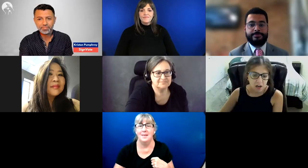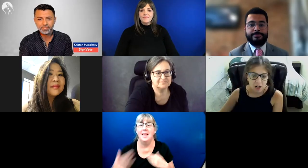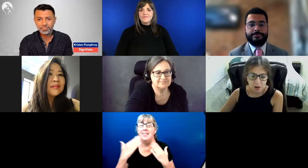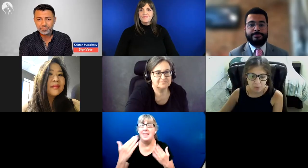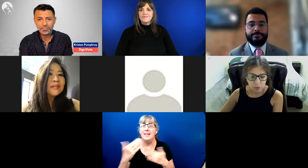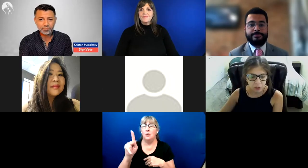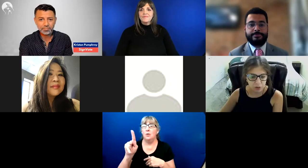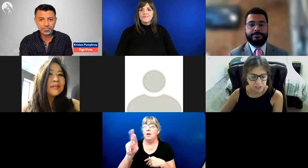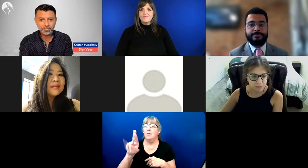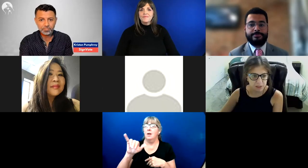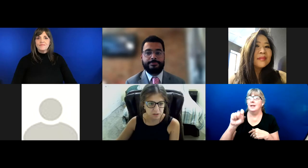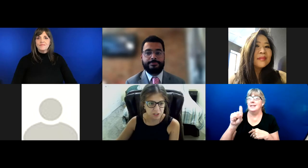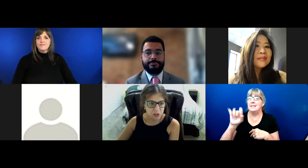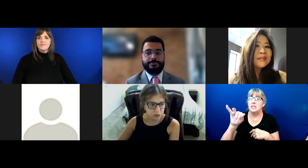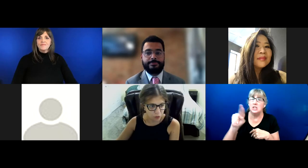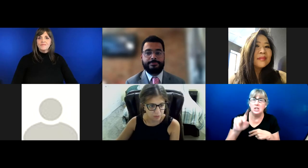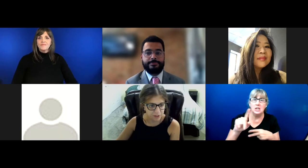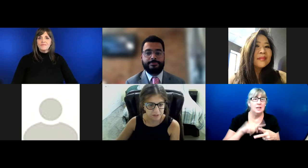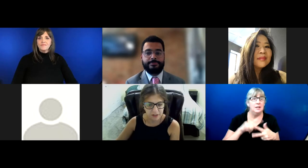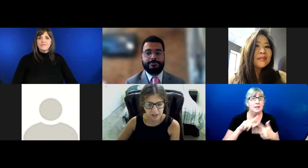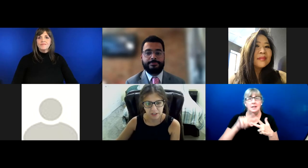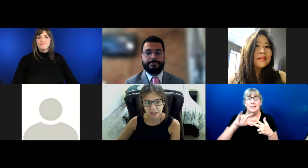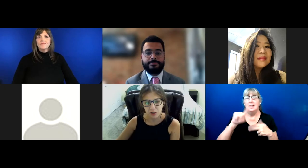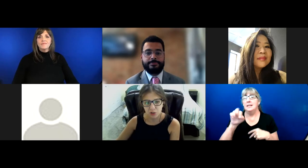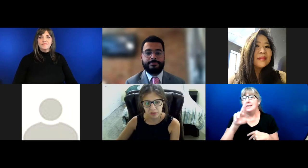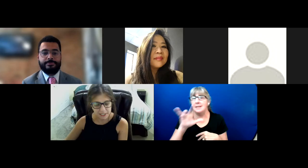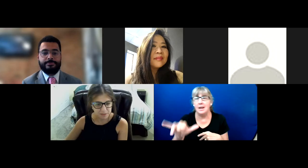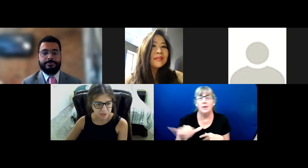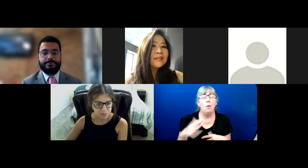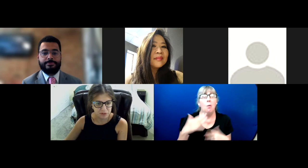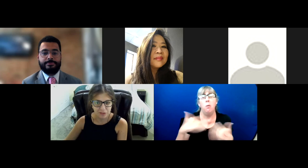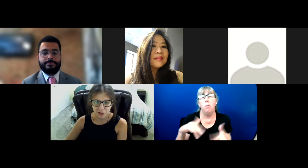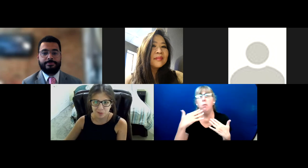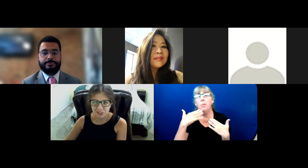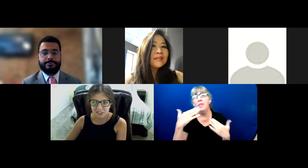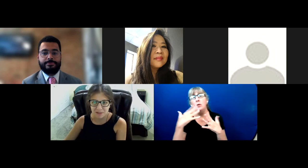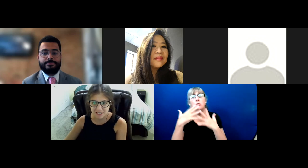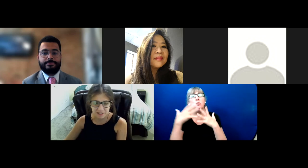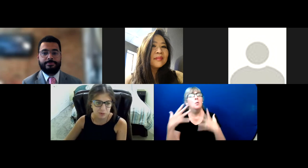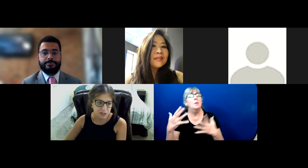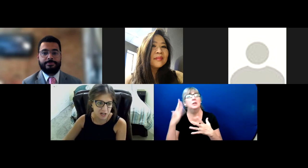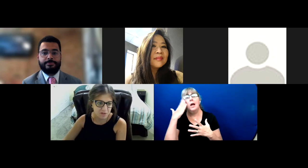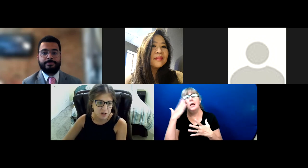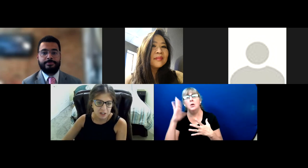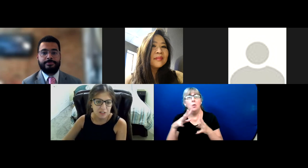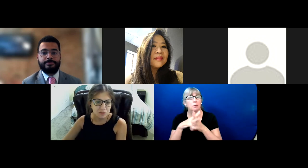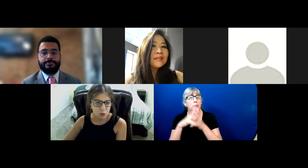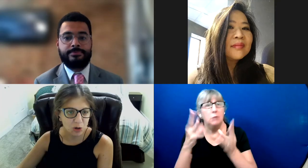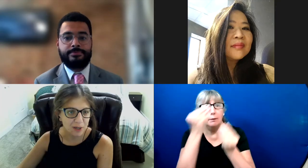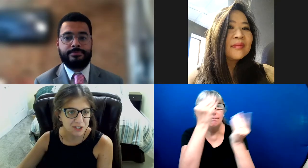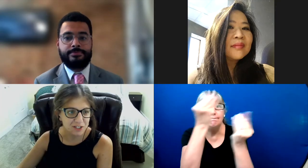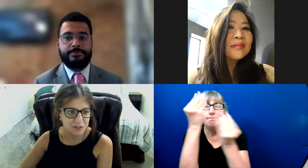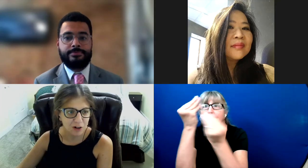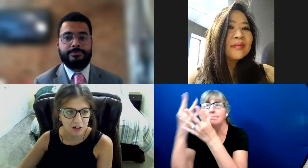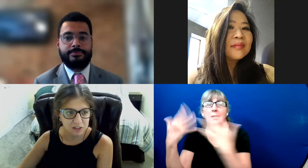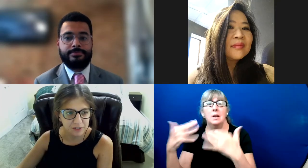It's been so informative. And I know lots of people that are participating today will have even more questions for all